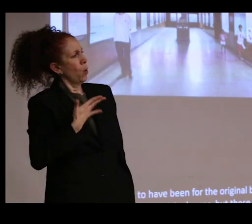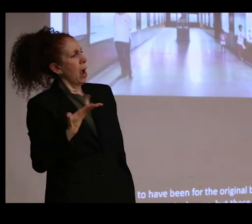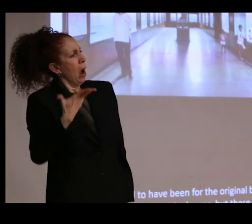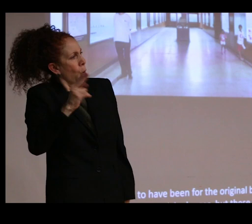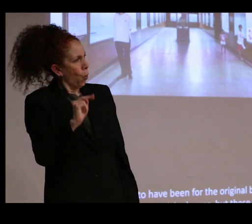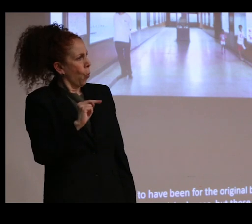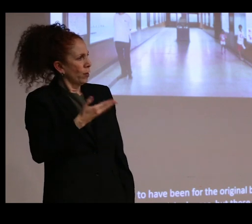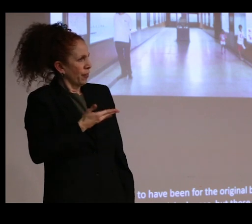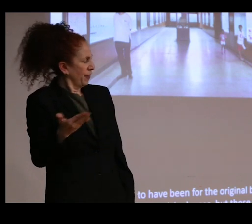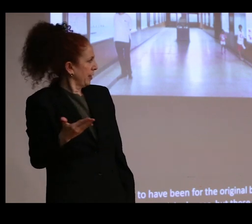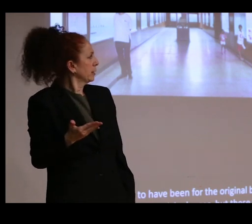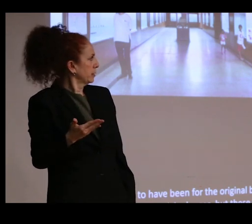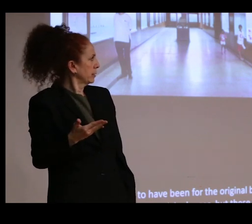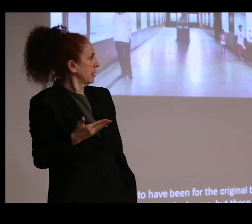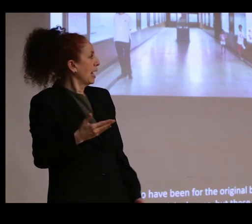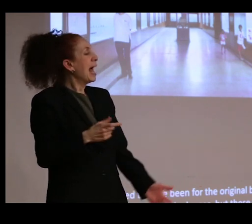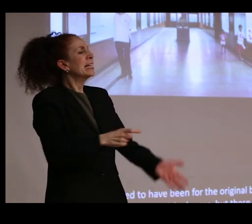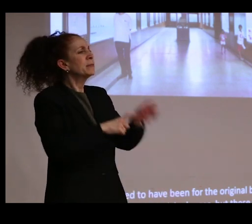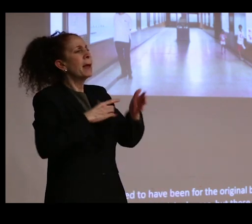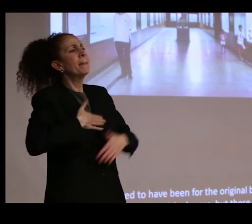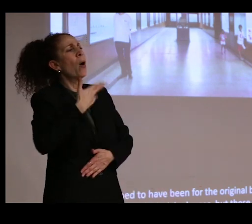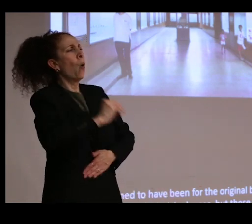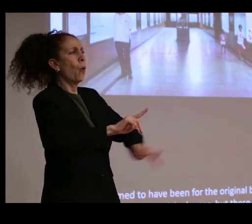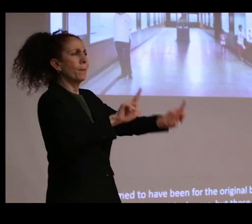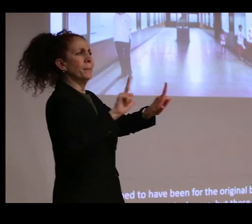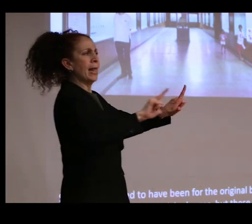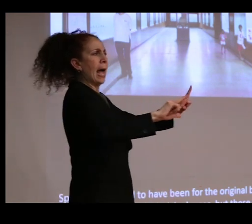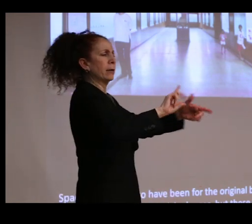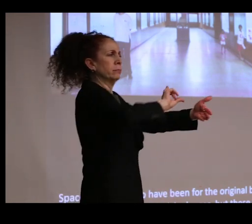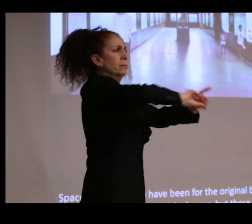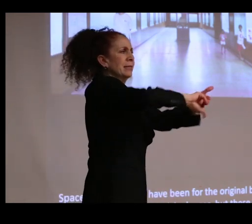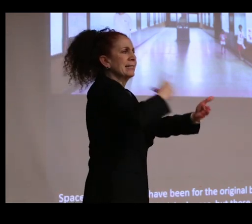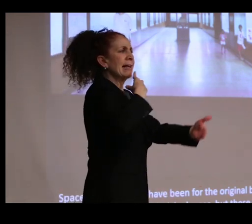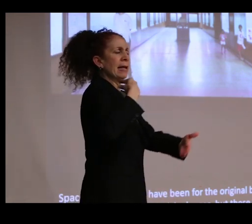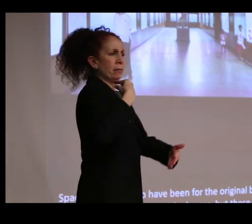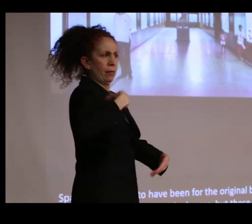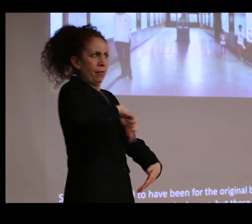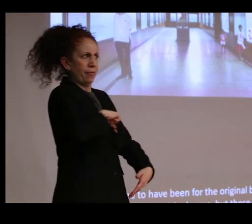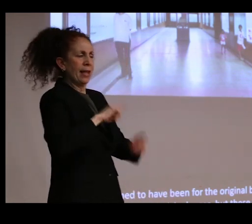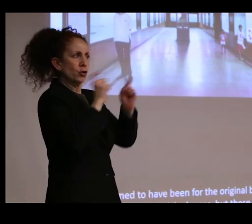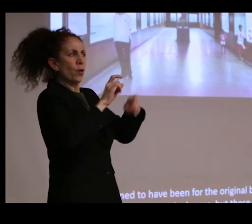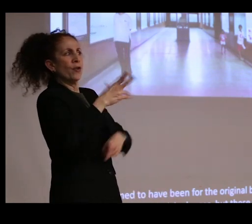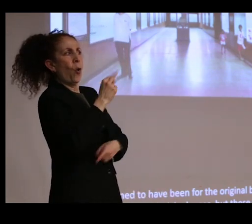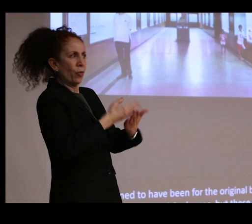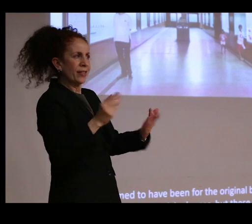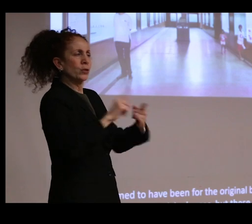acknowledged and demanded a plaque be put up stating that they had donated their objects to the museum.